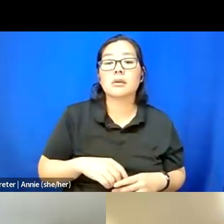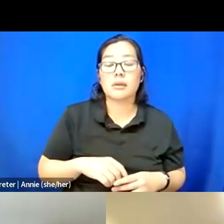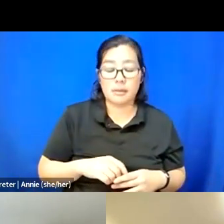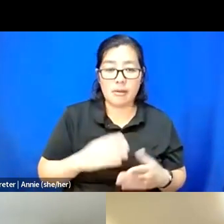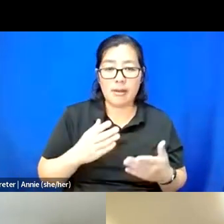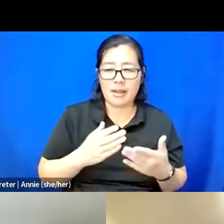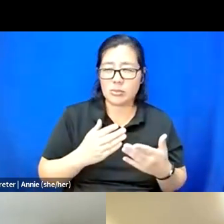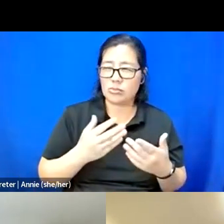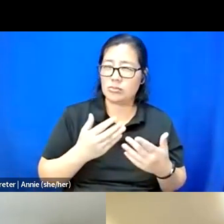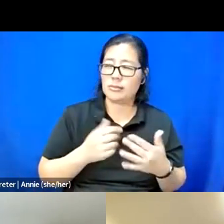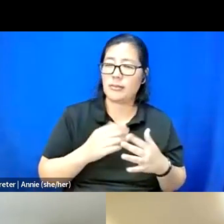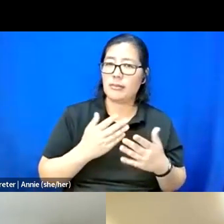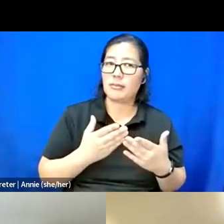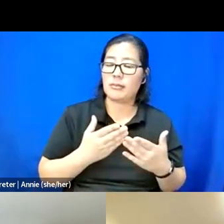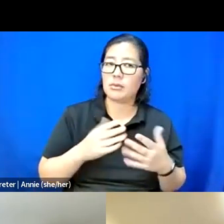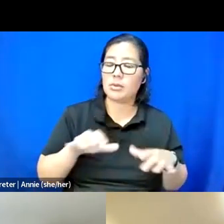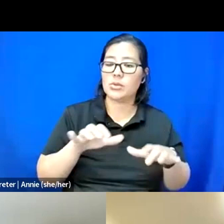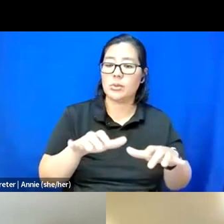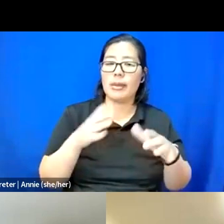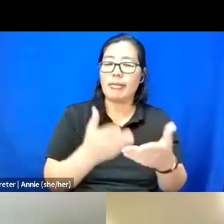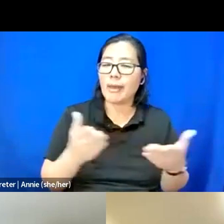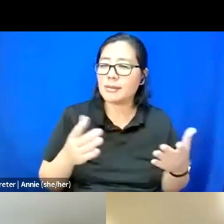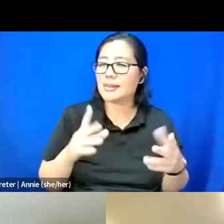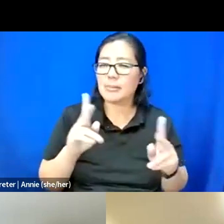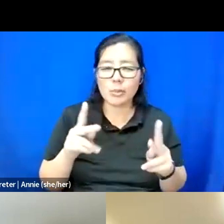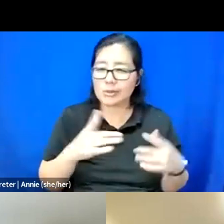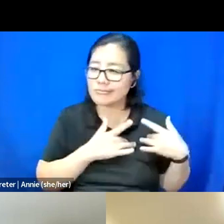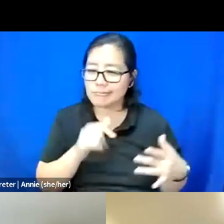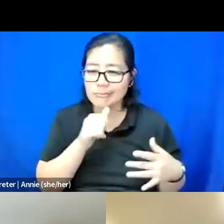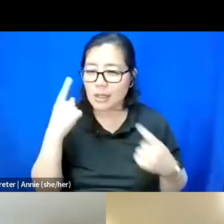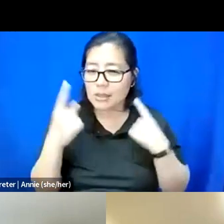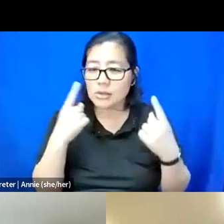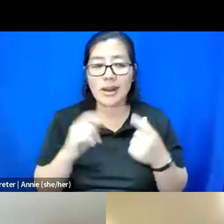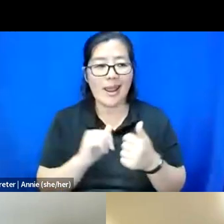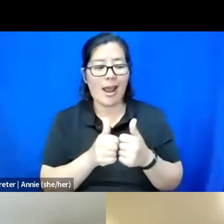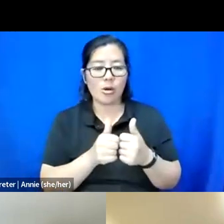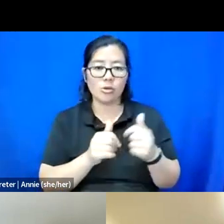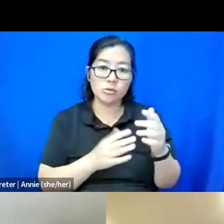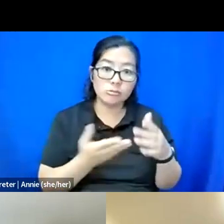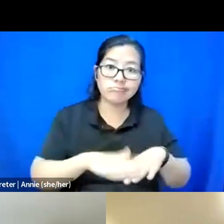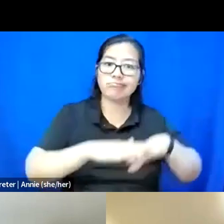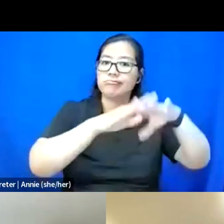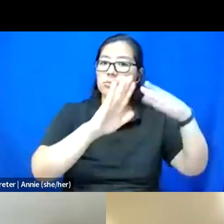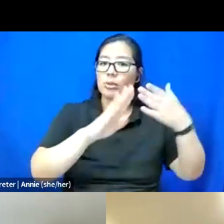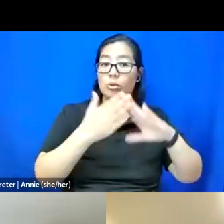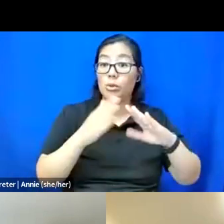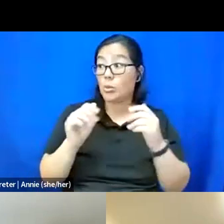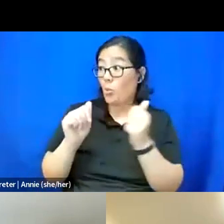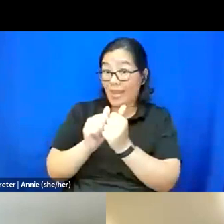Figuring out how to have more community with folks that I have met here, you know, when we get back.